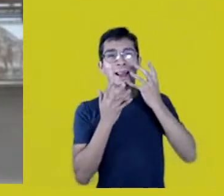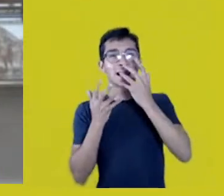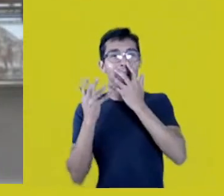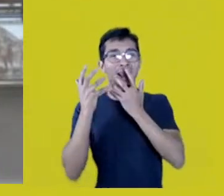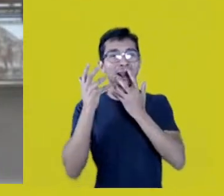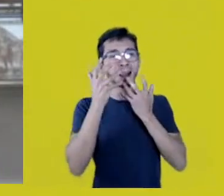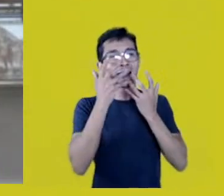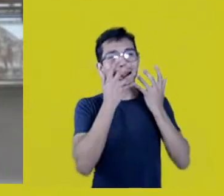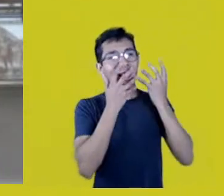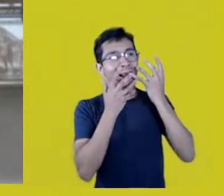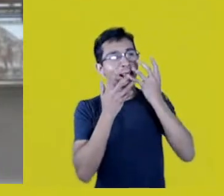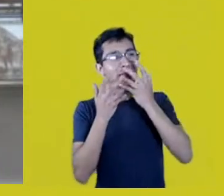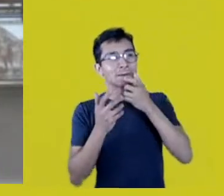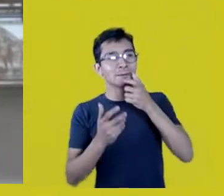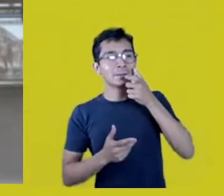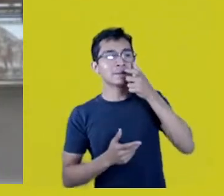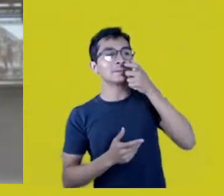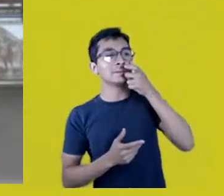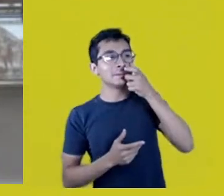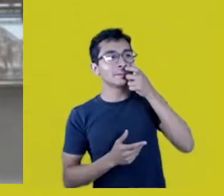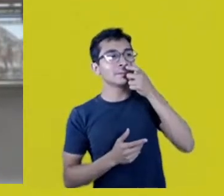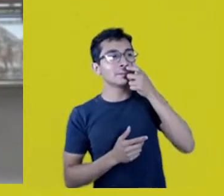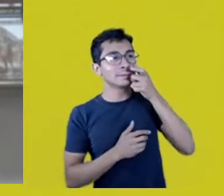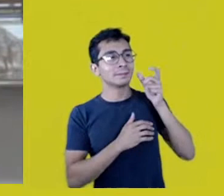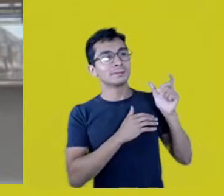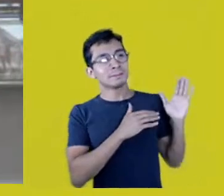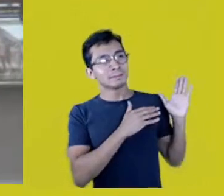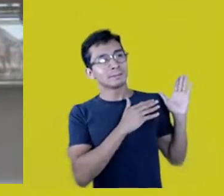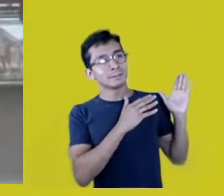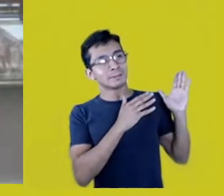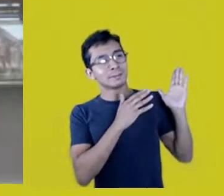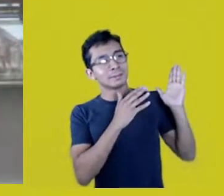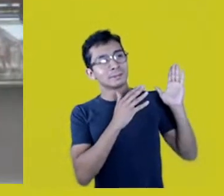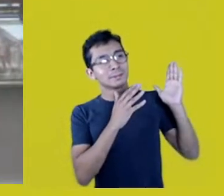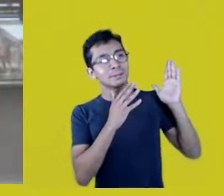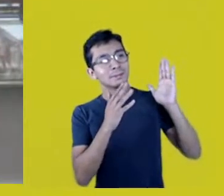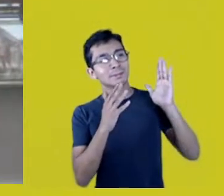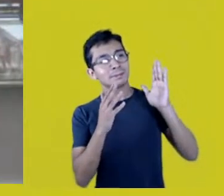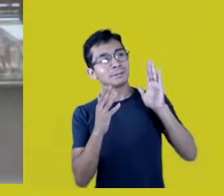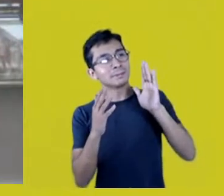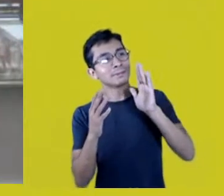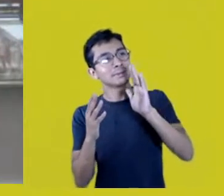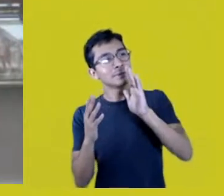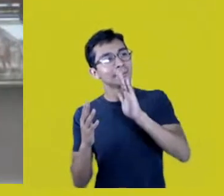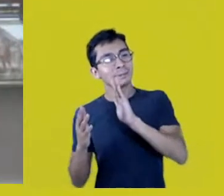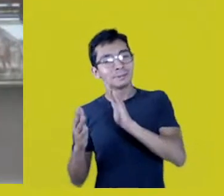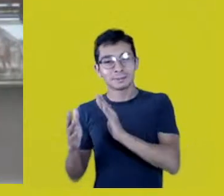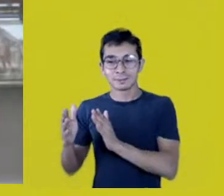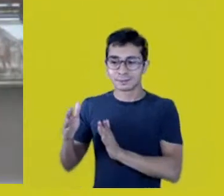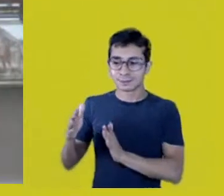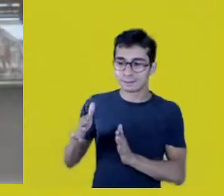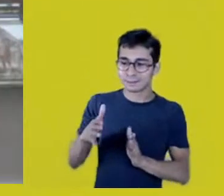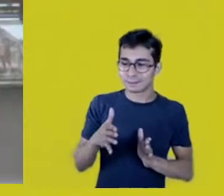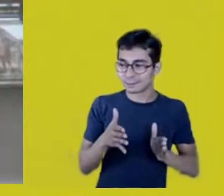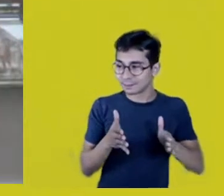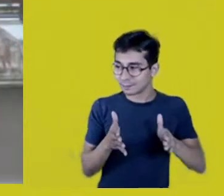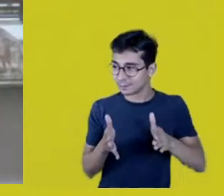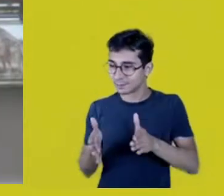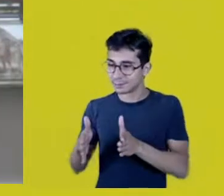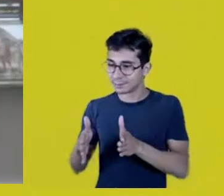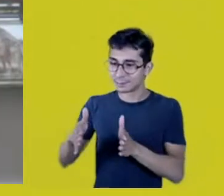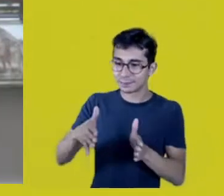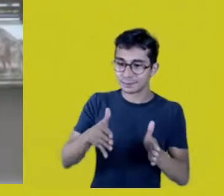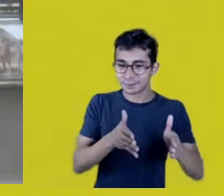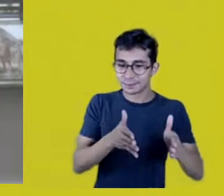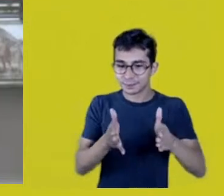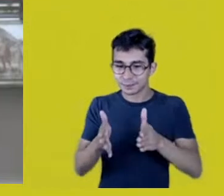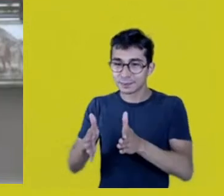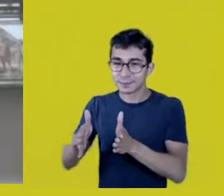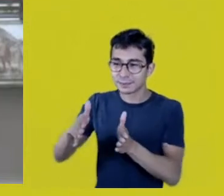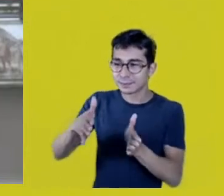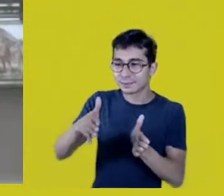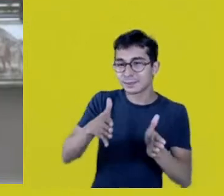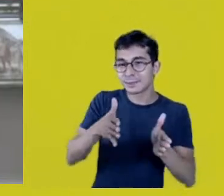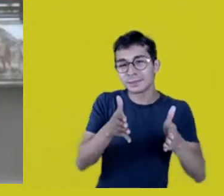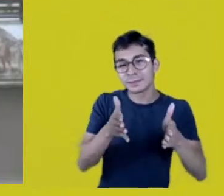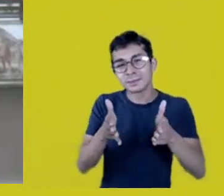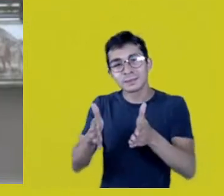And I followed the water path